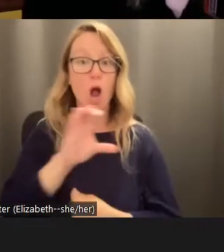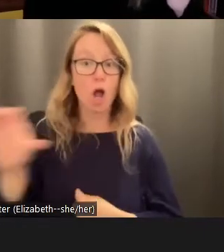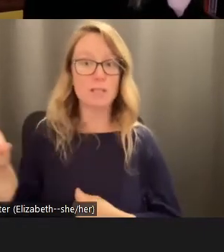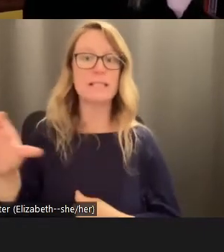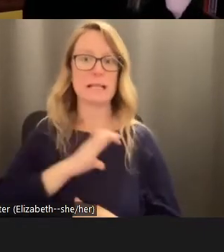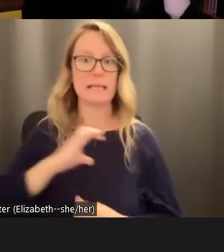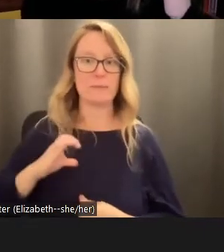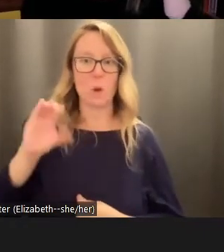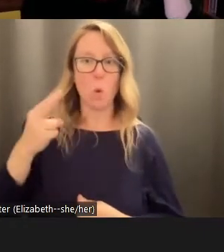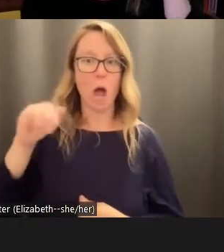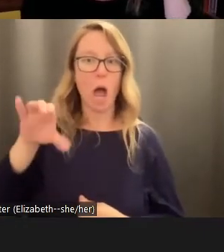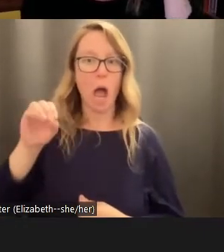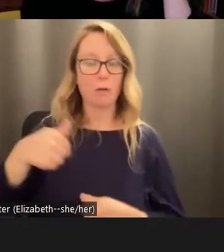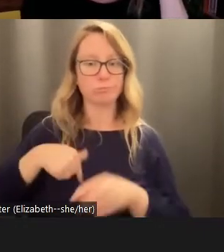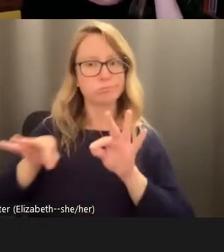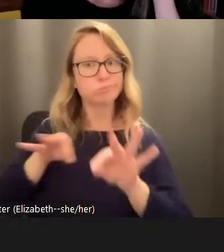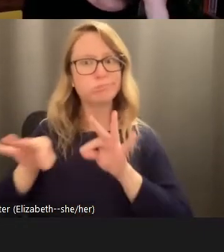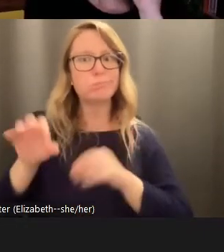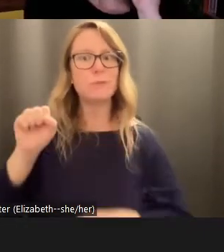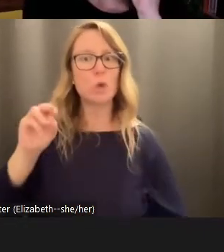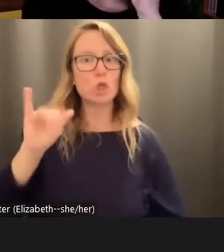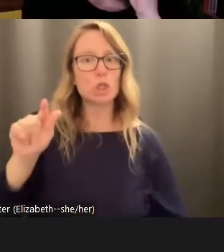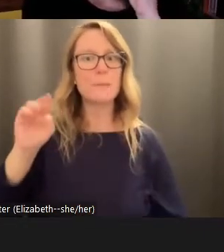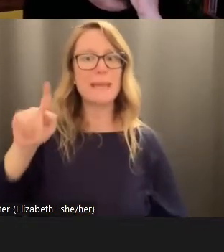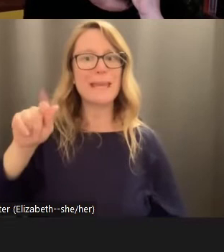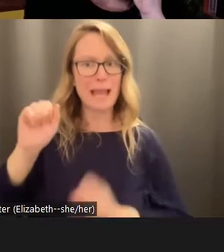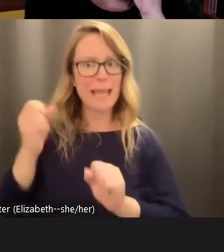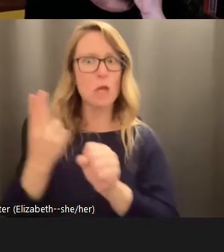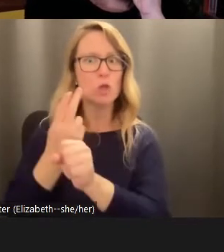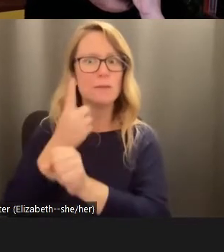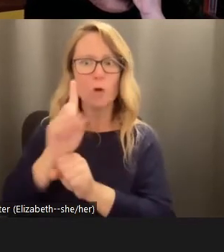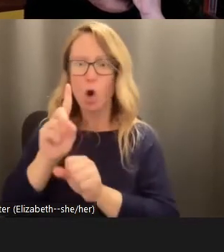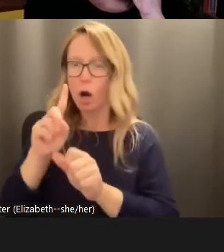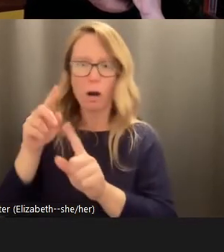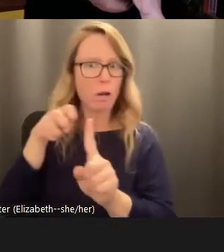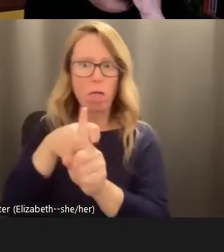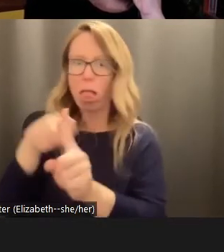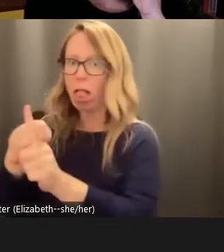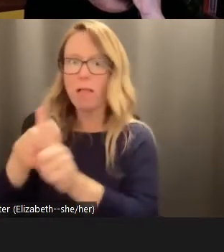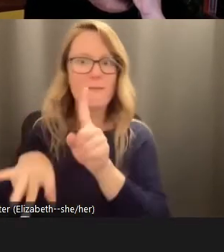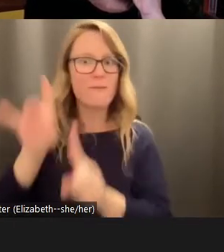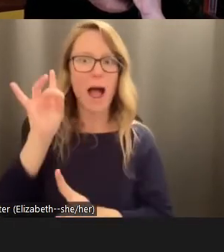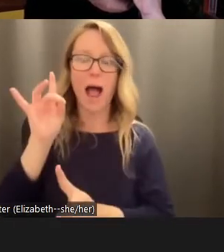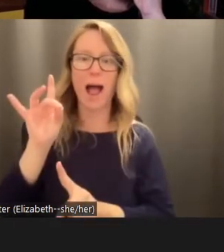social media can be used to track loved ones. So my question